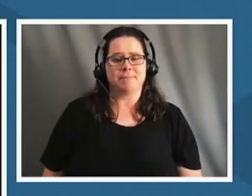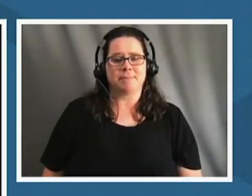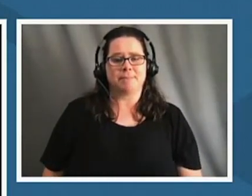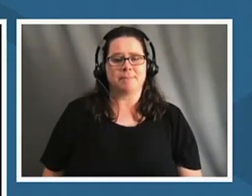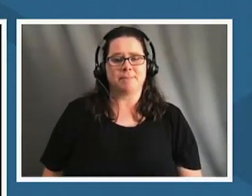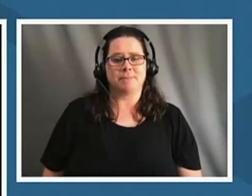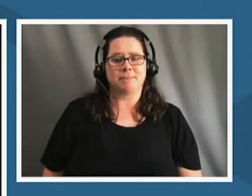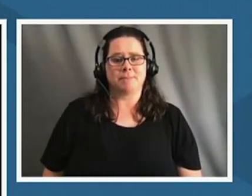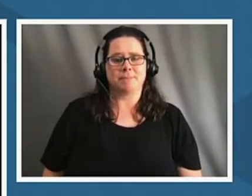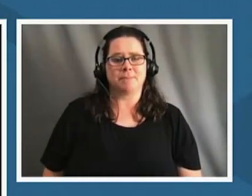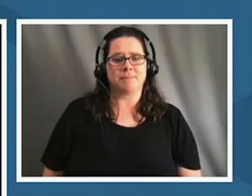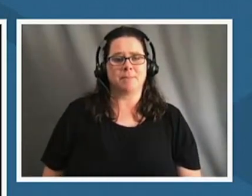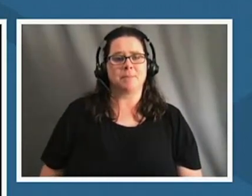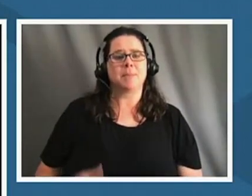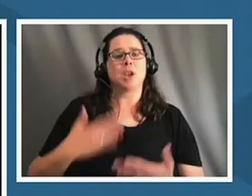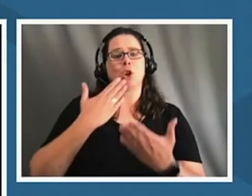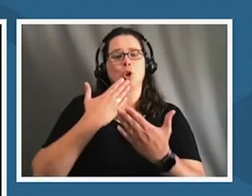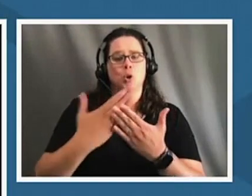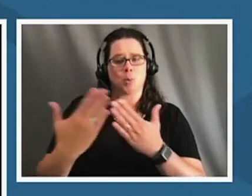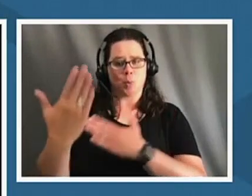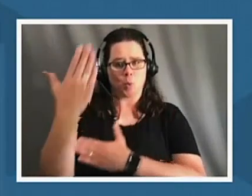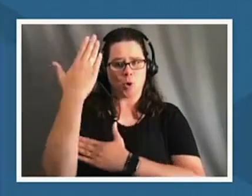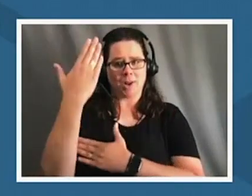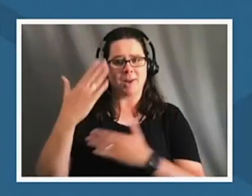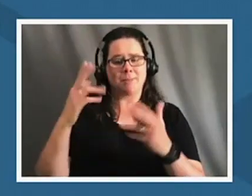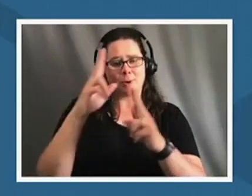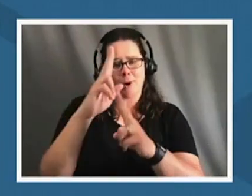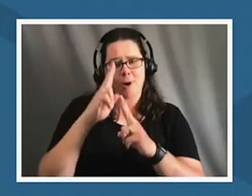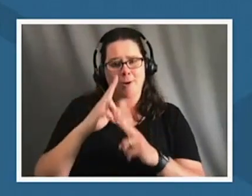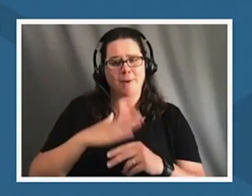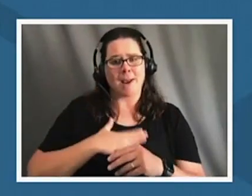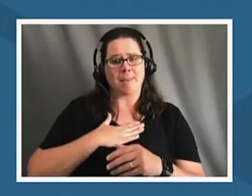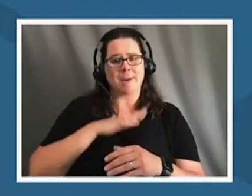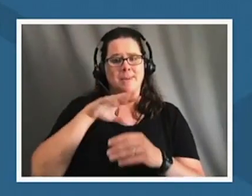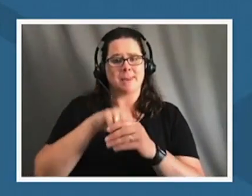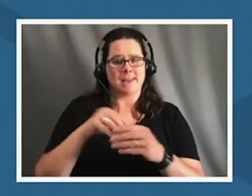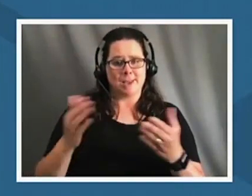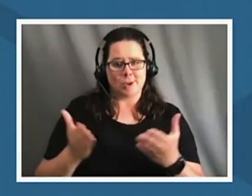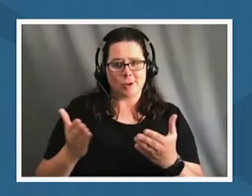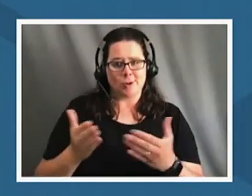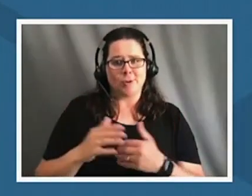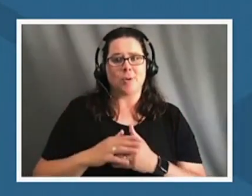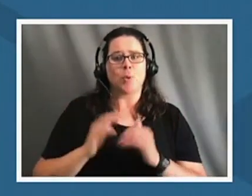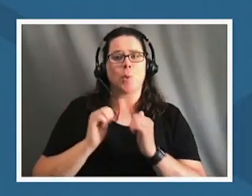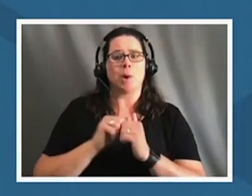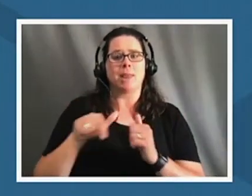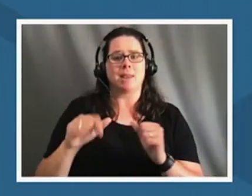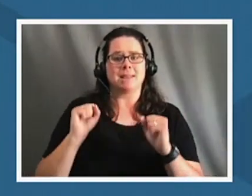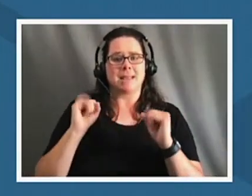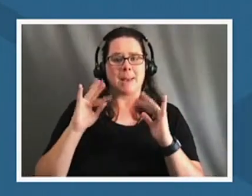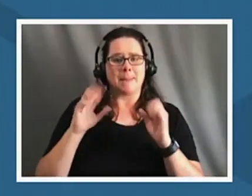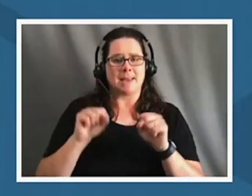good morning everybody i am so honored and glad to be here uh